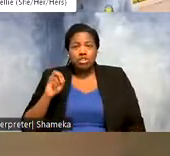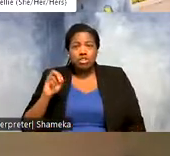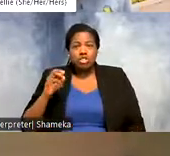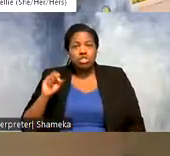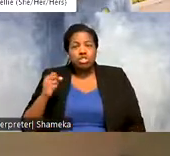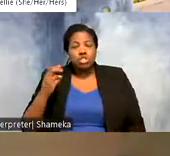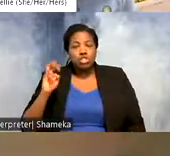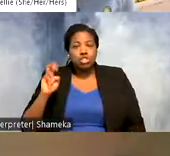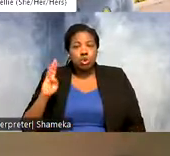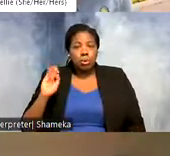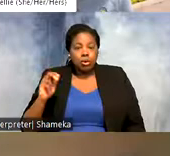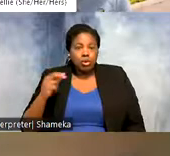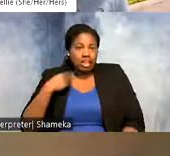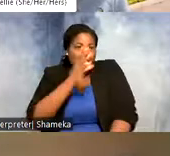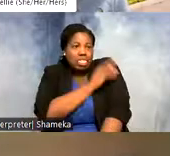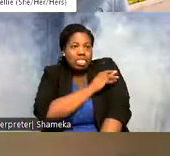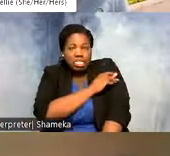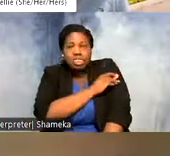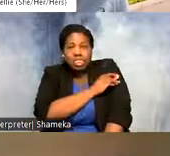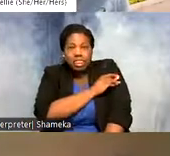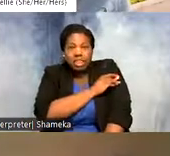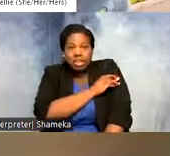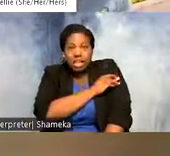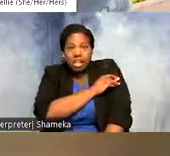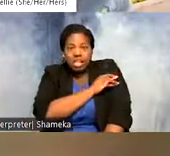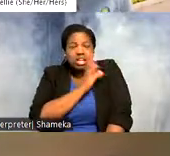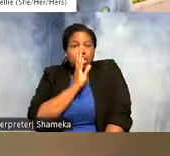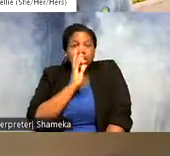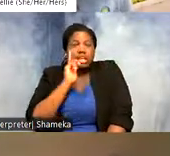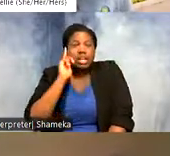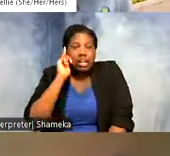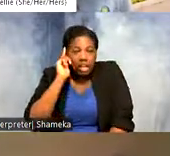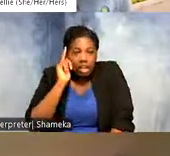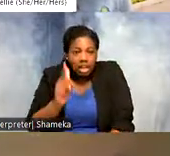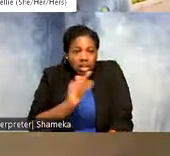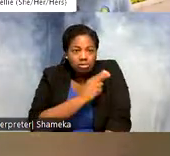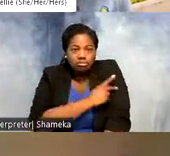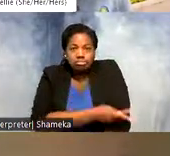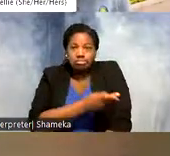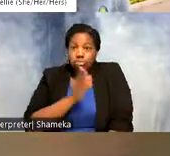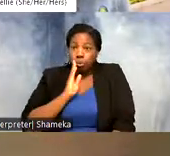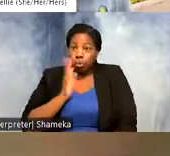to the back of the bird and they fall off after a period of time. And so that tag if it's if the